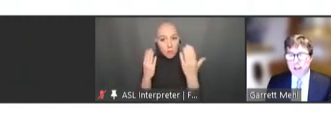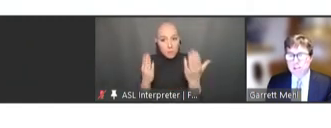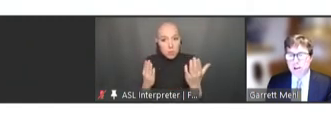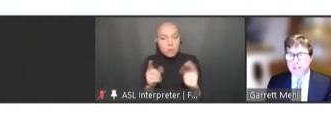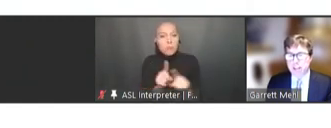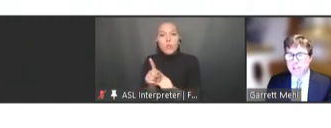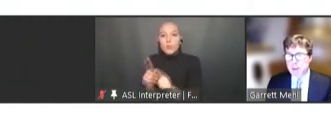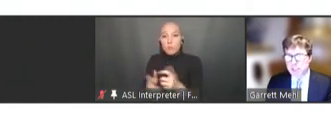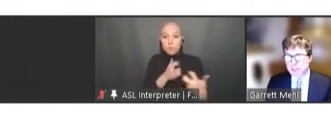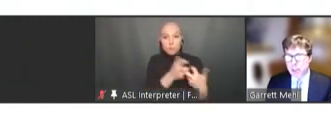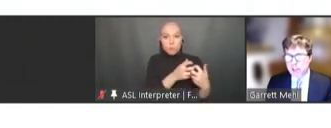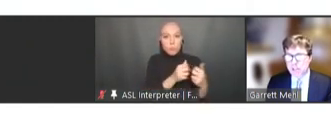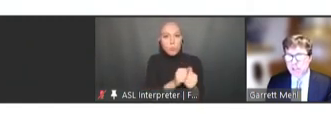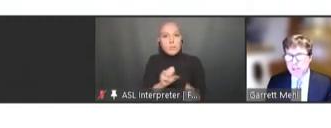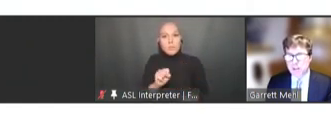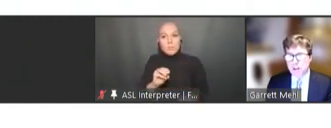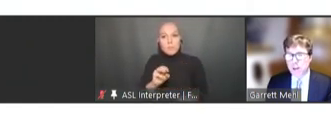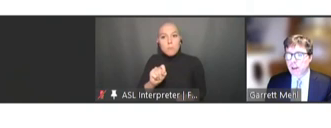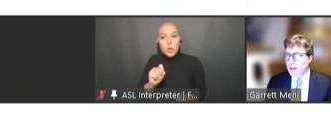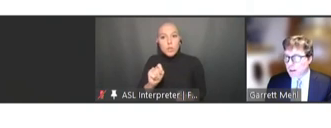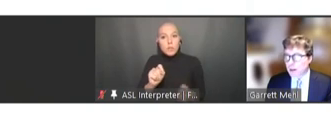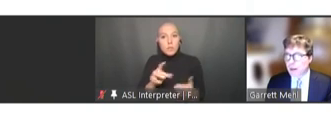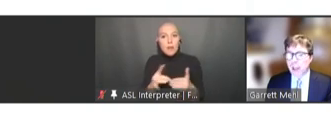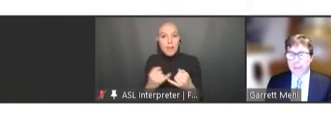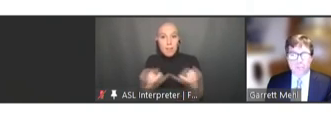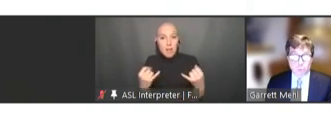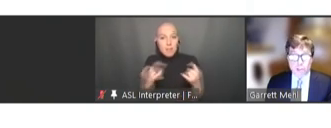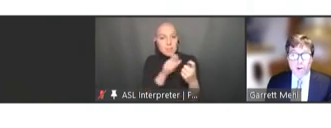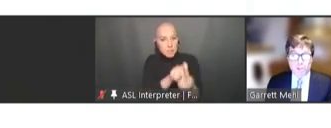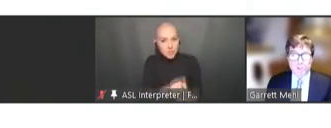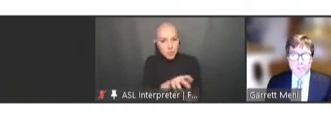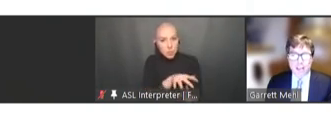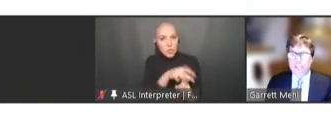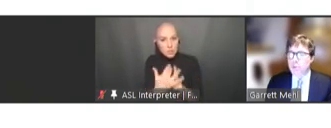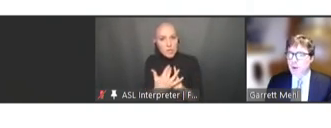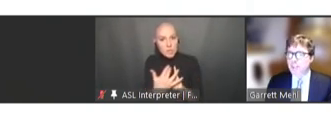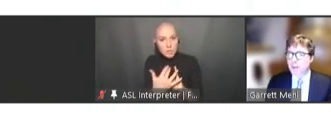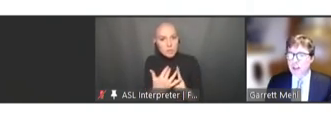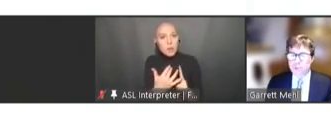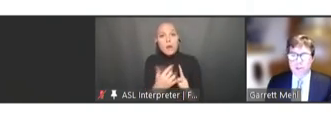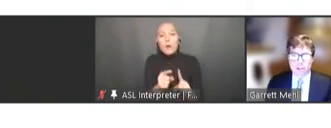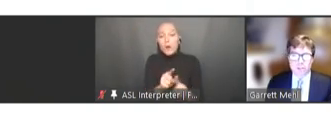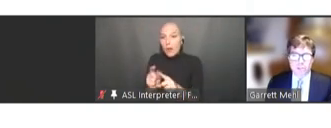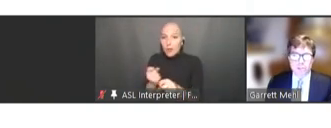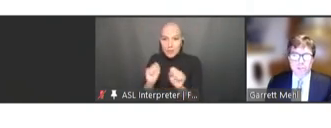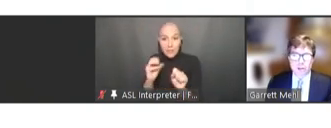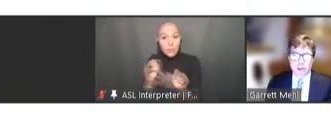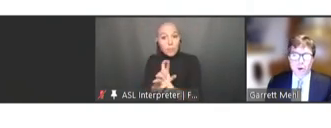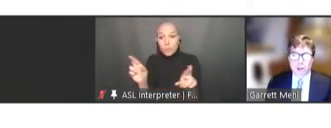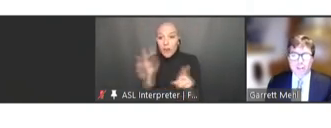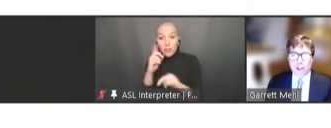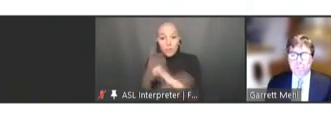content and specifications, which are also safe and ready for country use. We're developing an